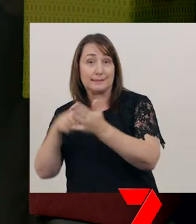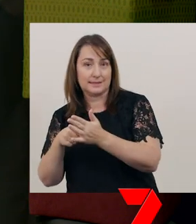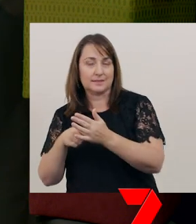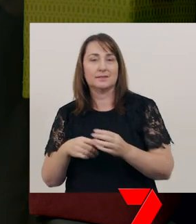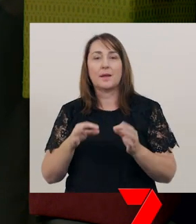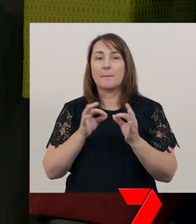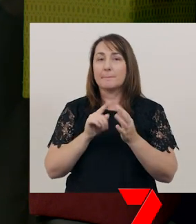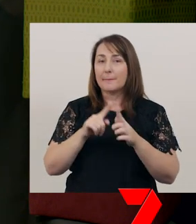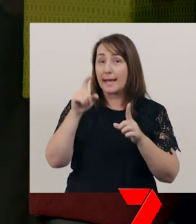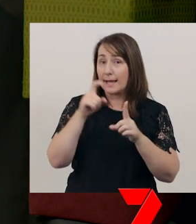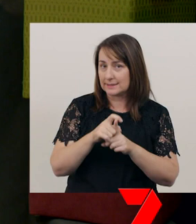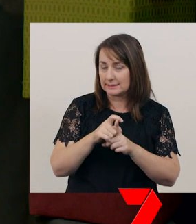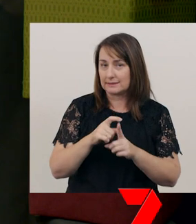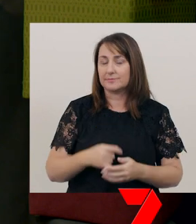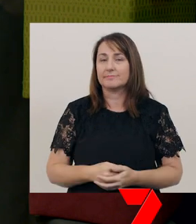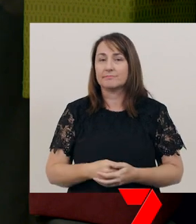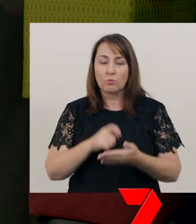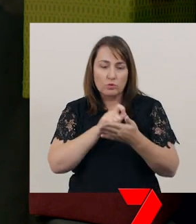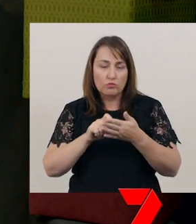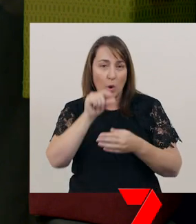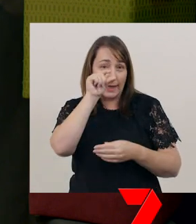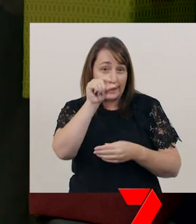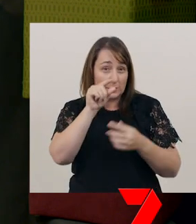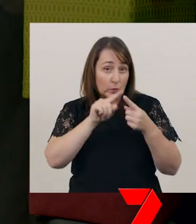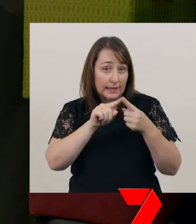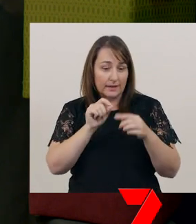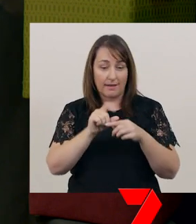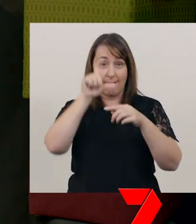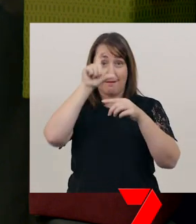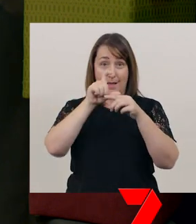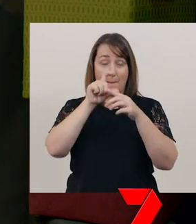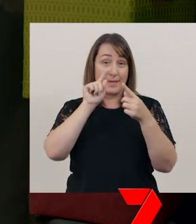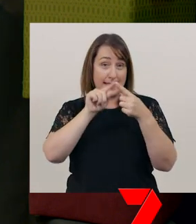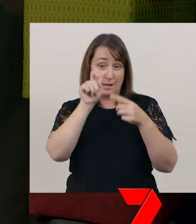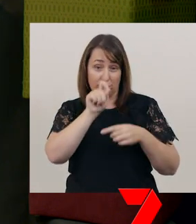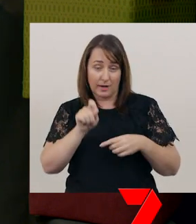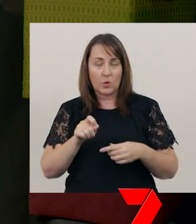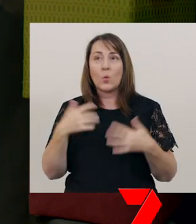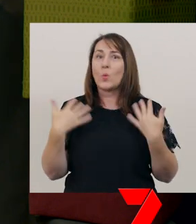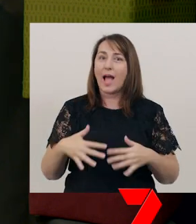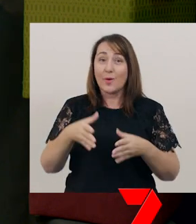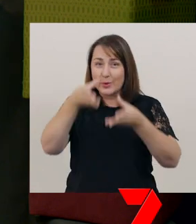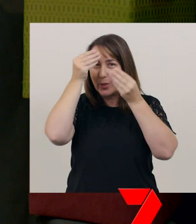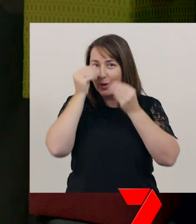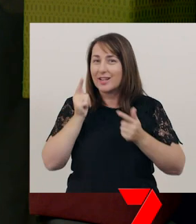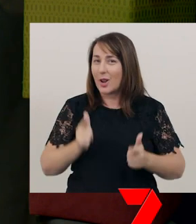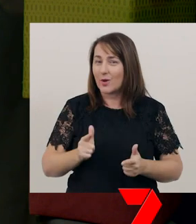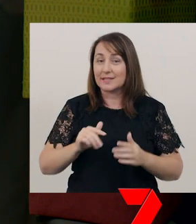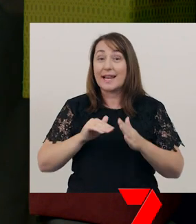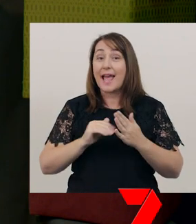We learned how to write lower case ‘e’ and upper case ‘E’. Gosh, we learnt a lot. Now, it’s your turn.